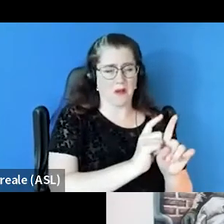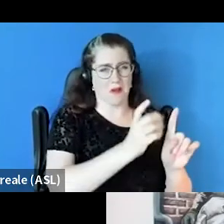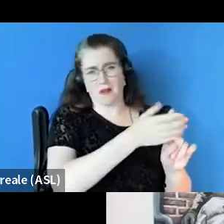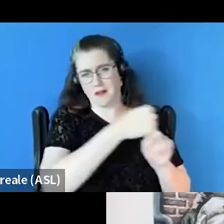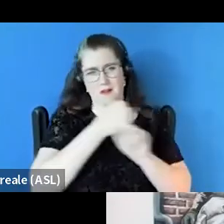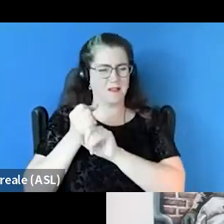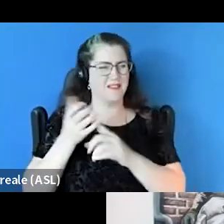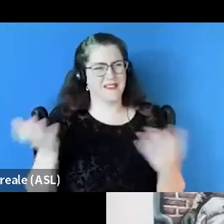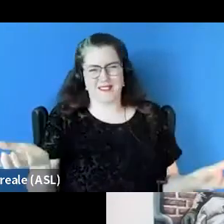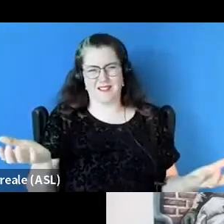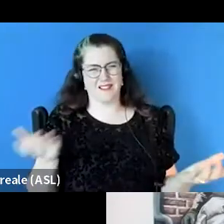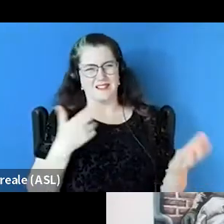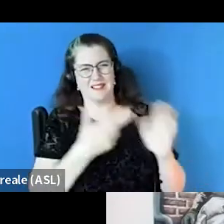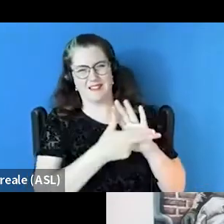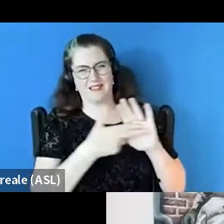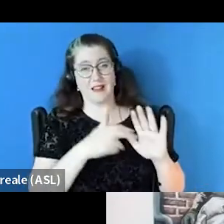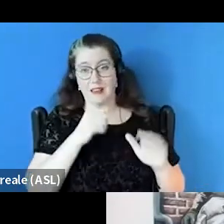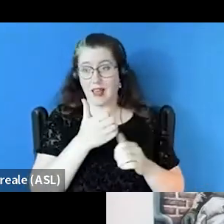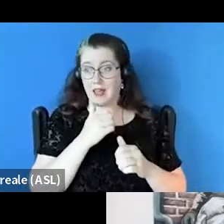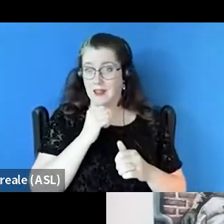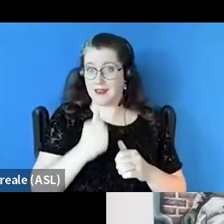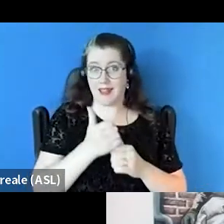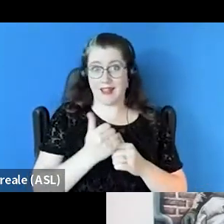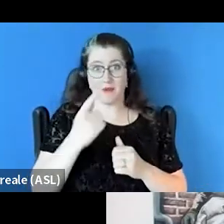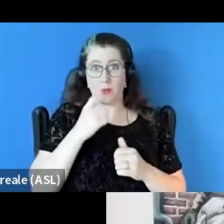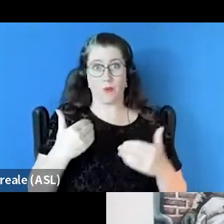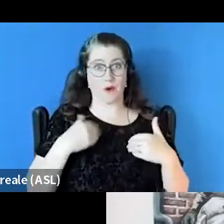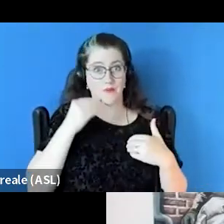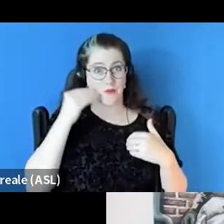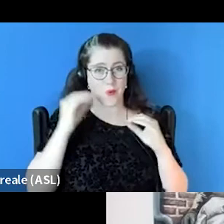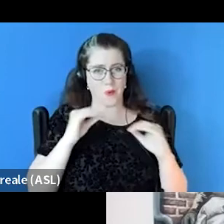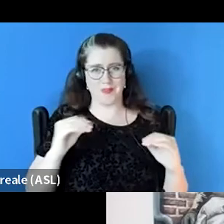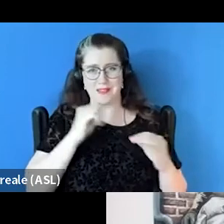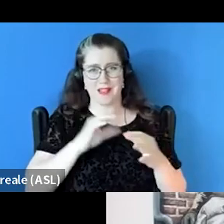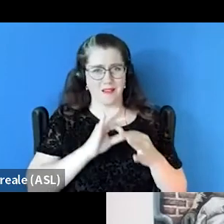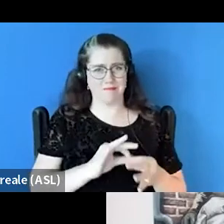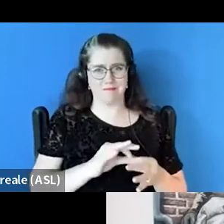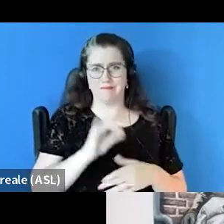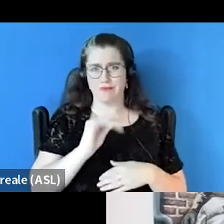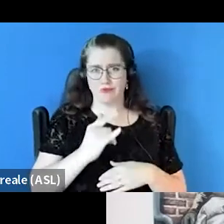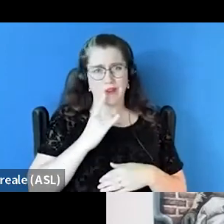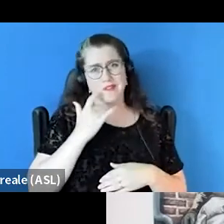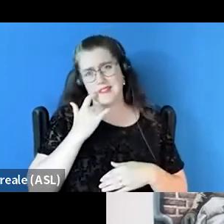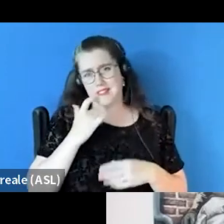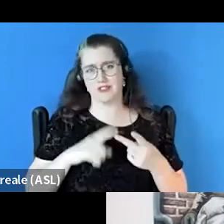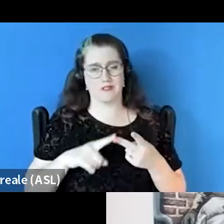not every person that experienced homelessness has a drug addiction or mental health, there's other things going on, such as poverty,